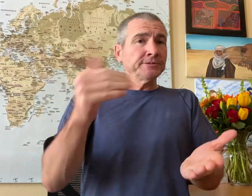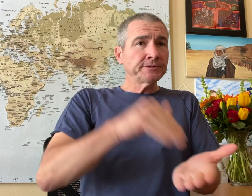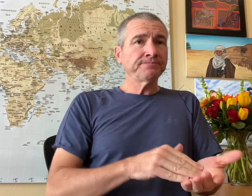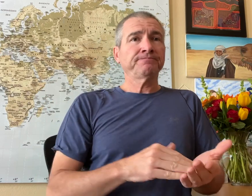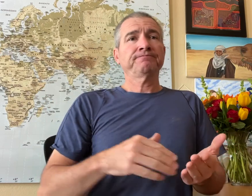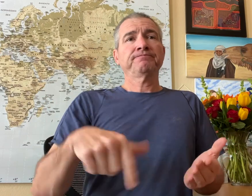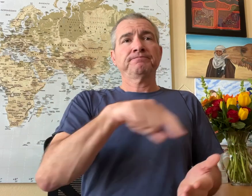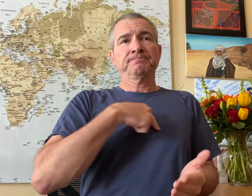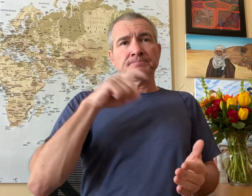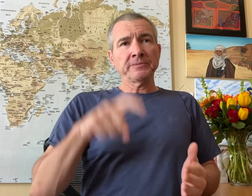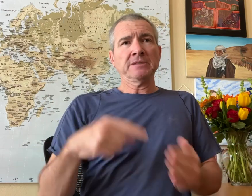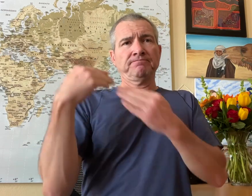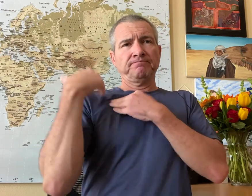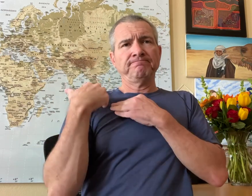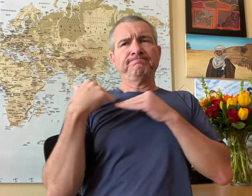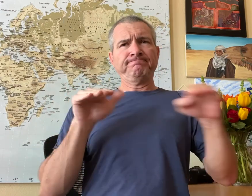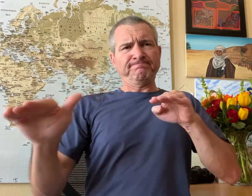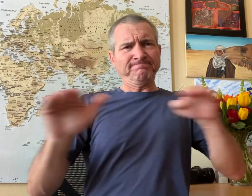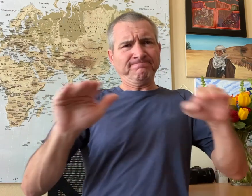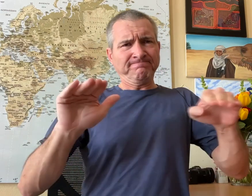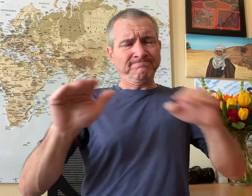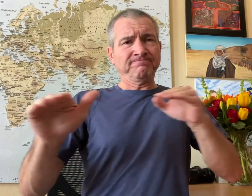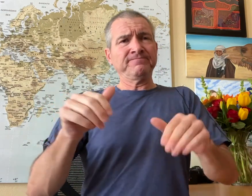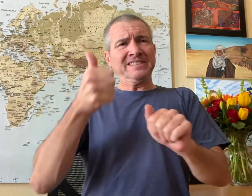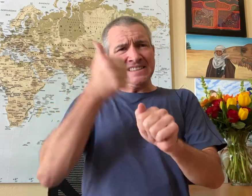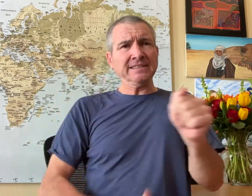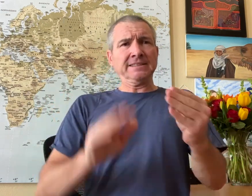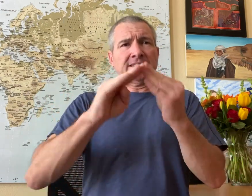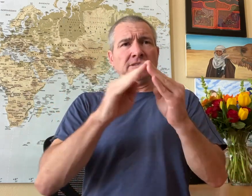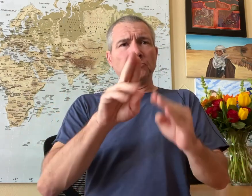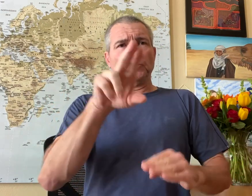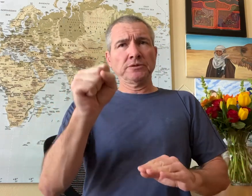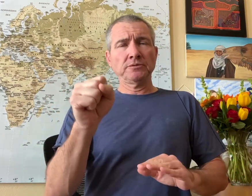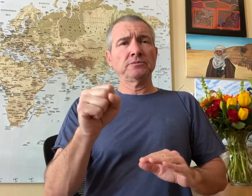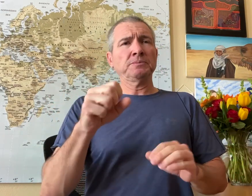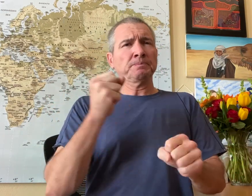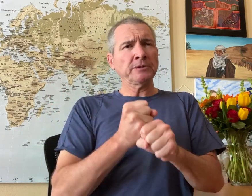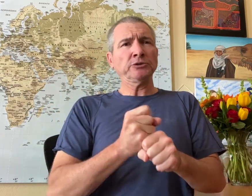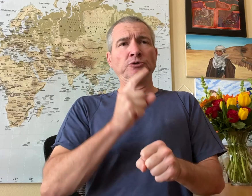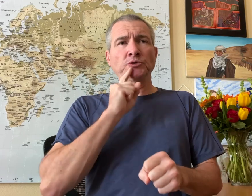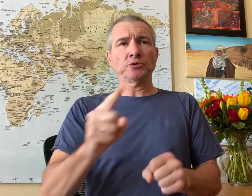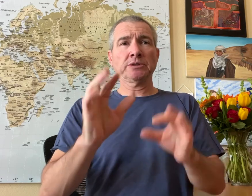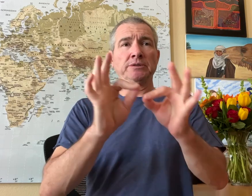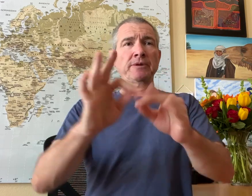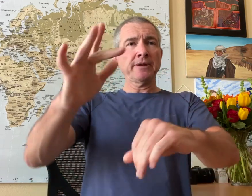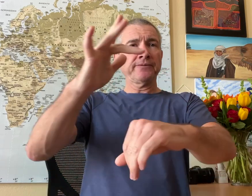Again, we must be accountable to remind every city in the country to make sure that interpreters